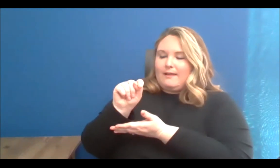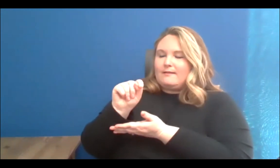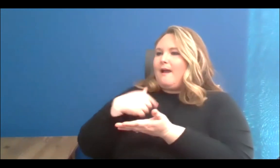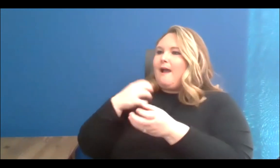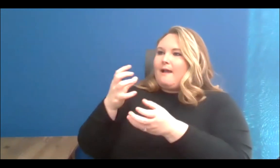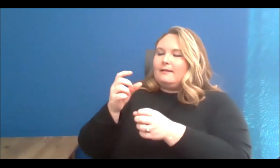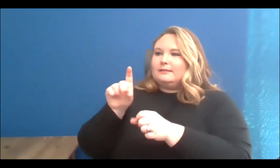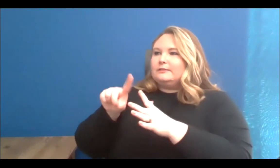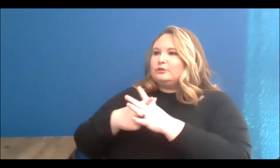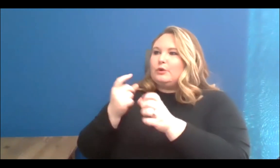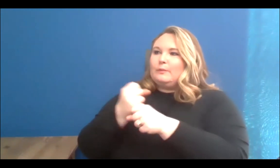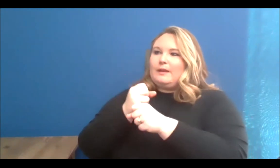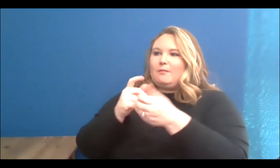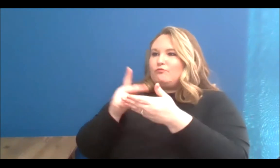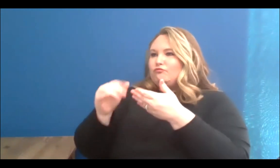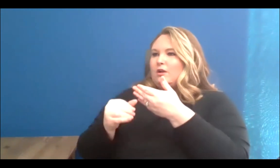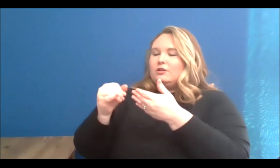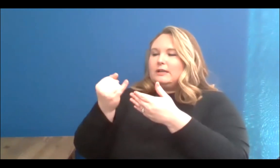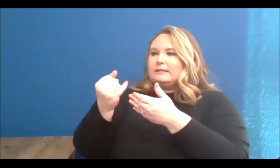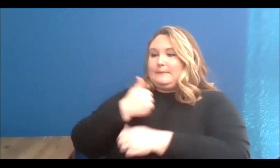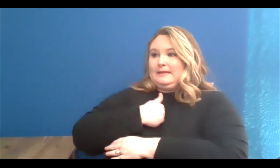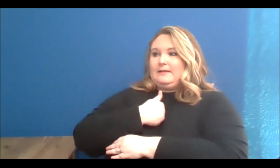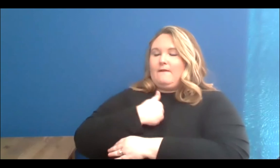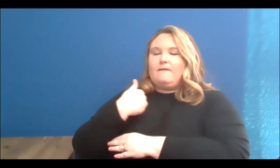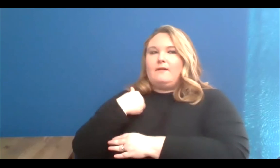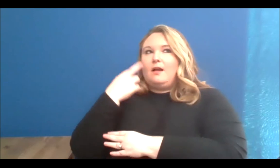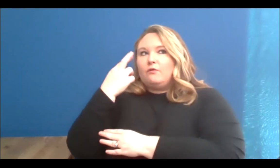and I made sure that the artists that I collaborated with and the artists that